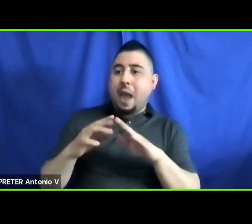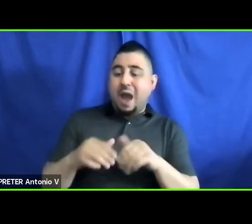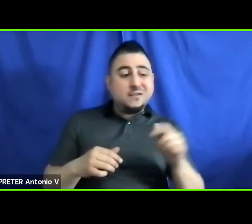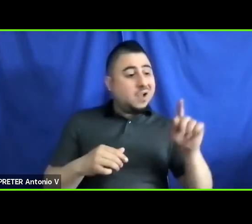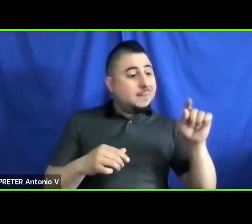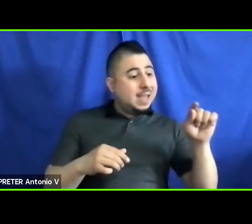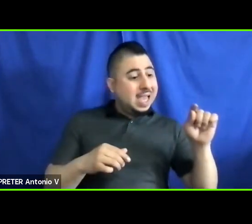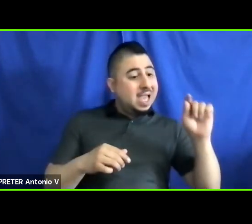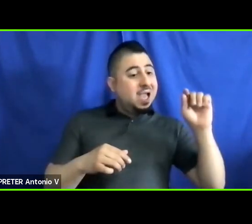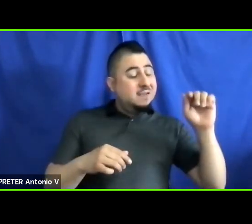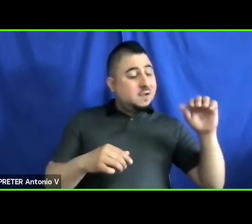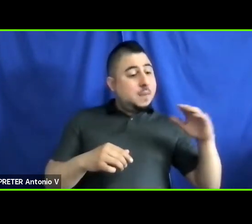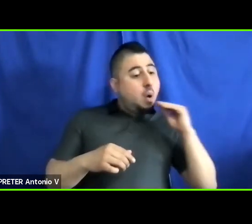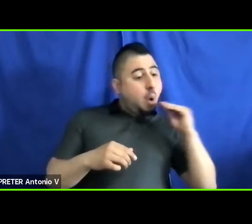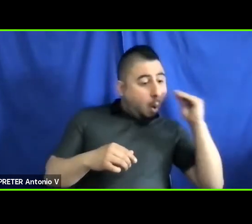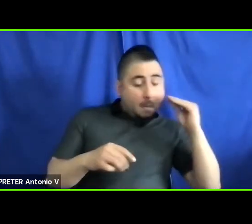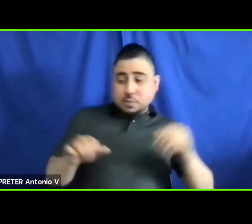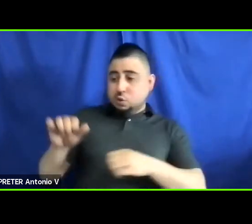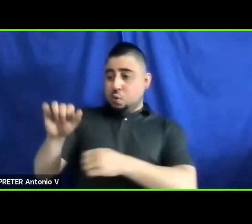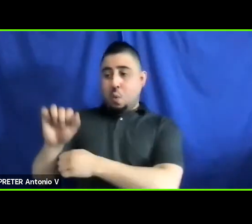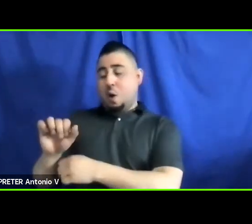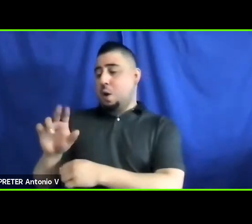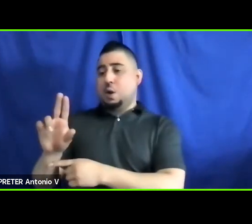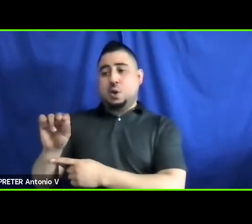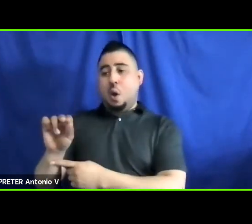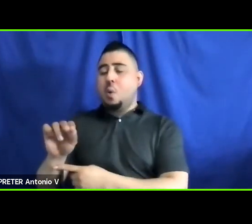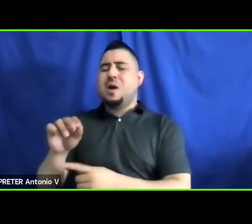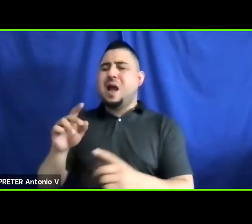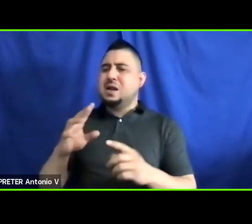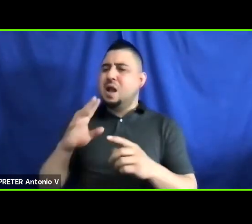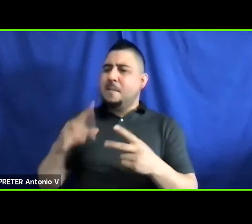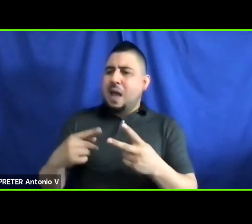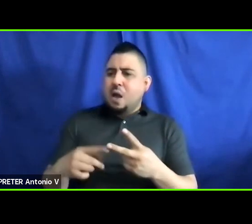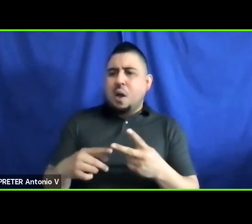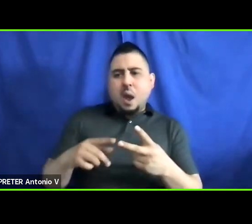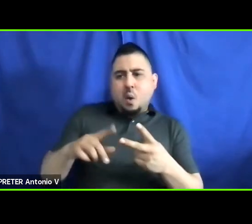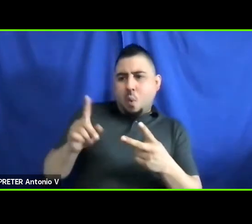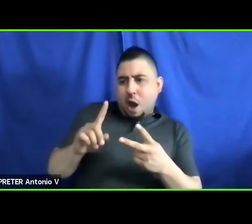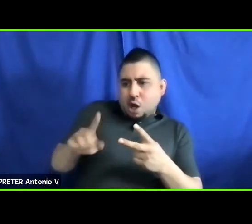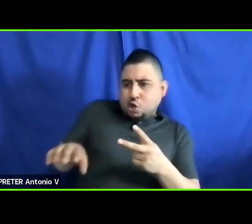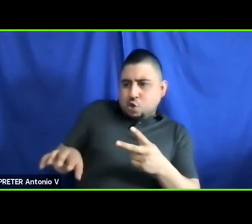A to point B. We need to think about issues like how to locate the curb, knowing where